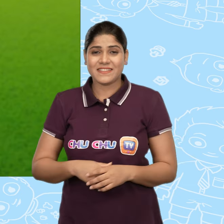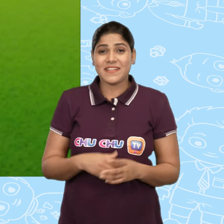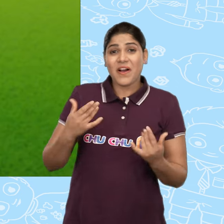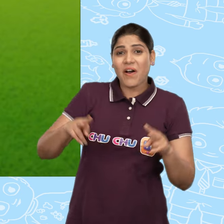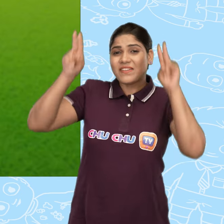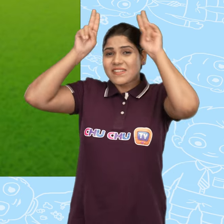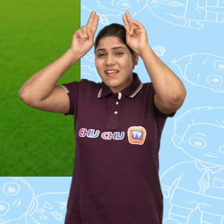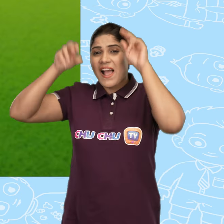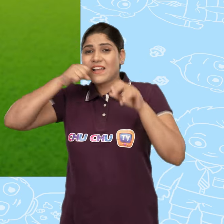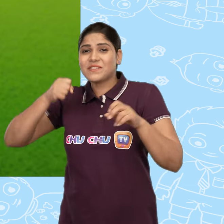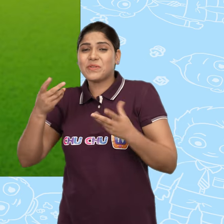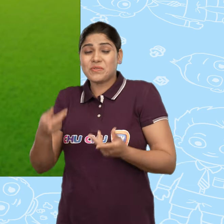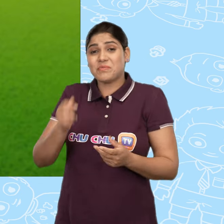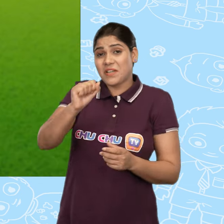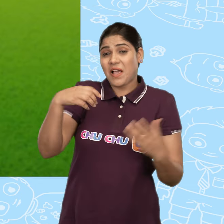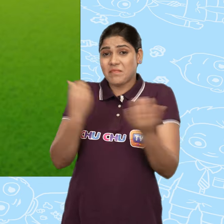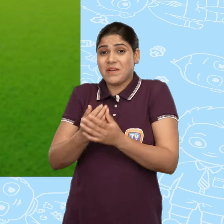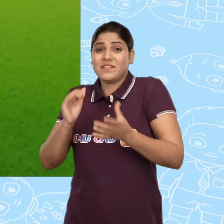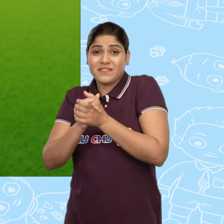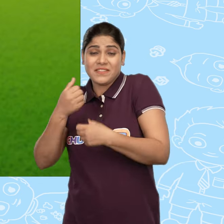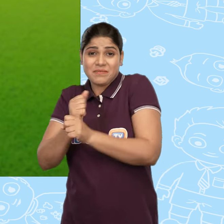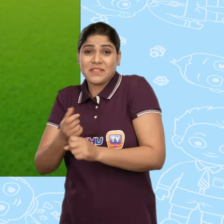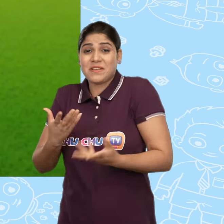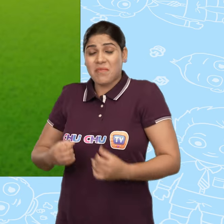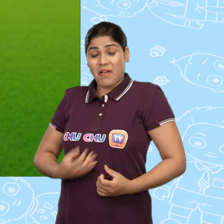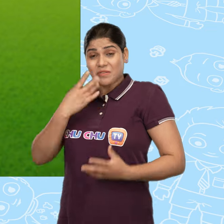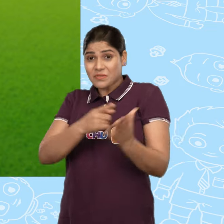And the rabbit looks happy to be our friend too.